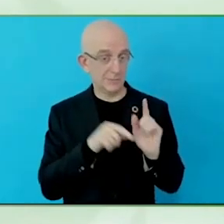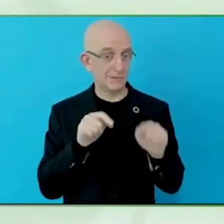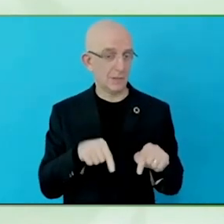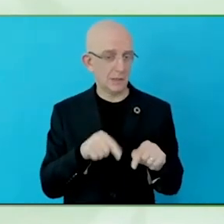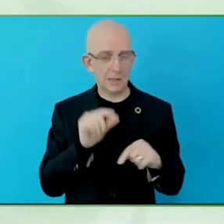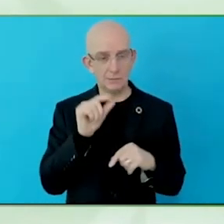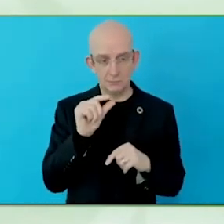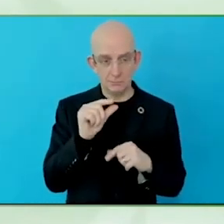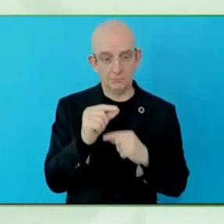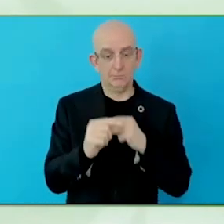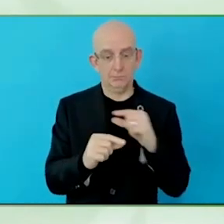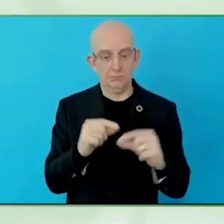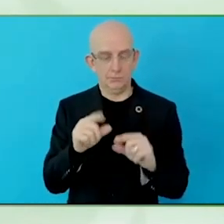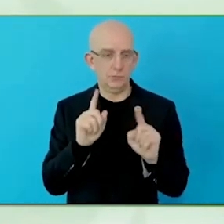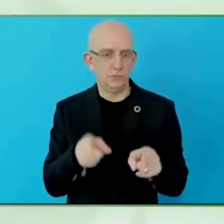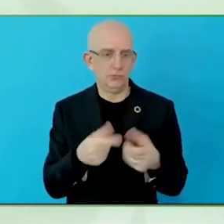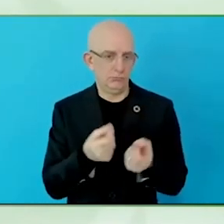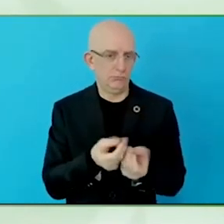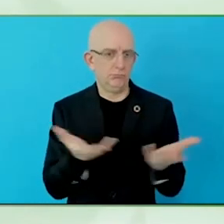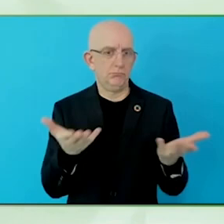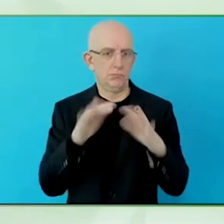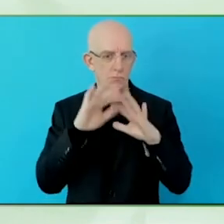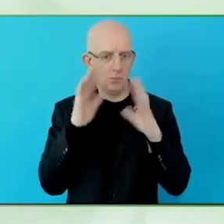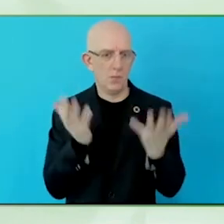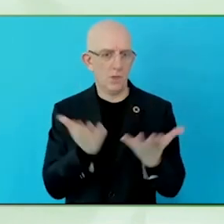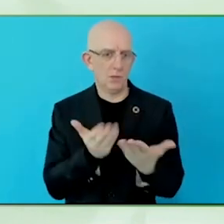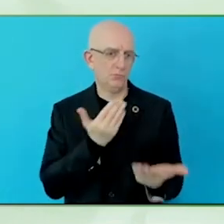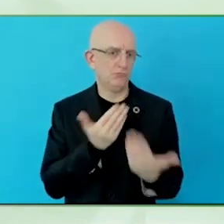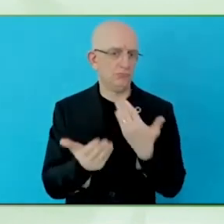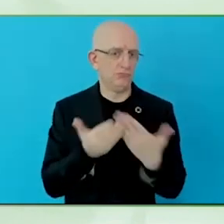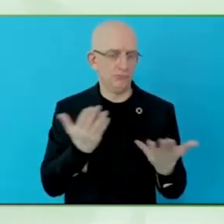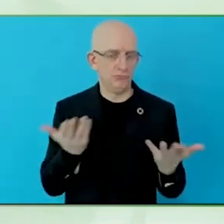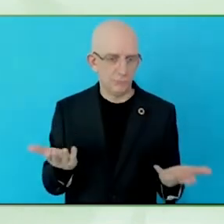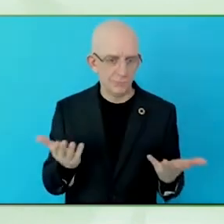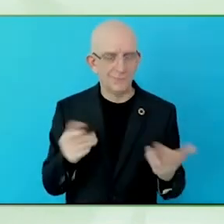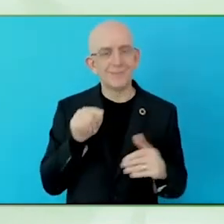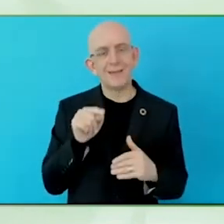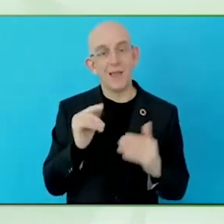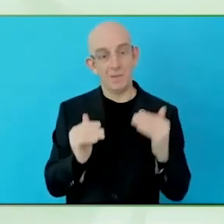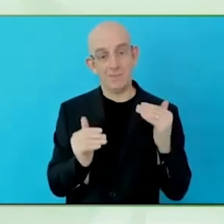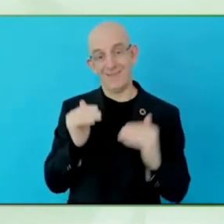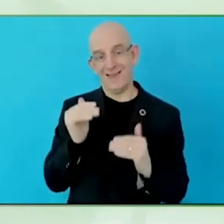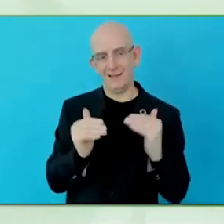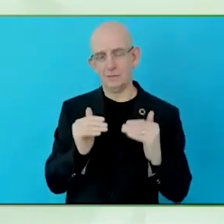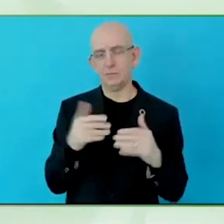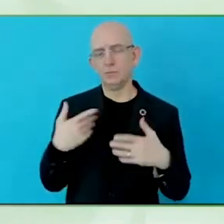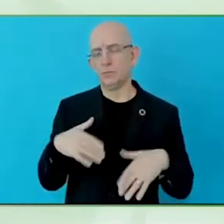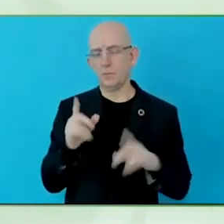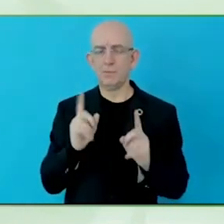sense a tendency to think digital solutions will solve everything. That is definitely not true.